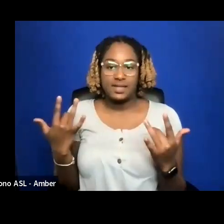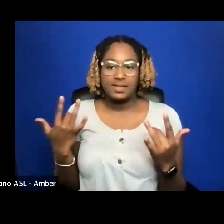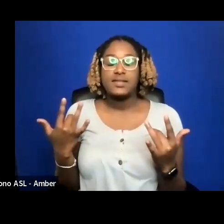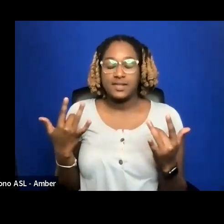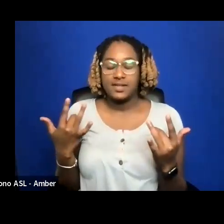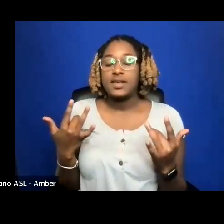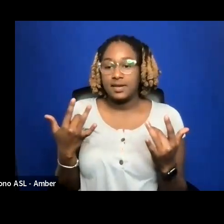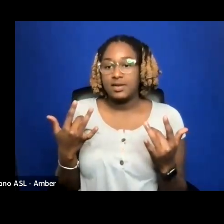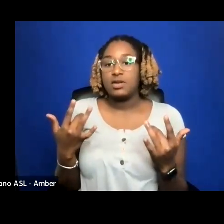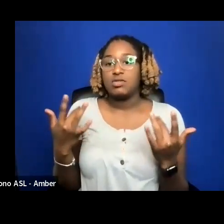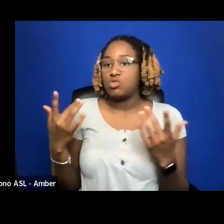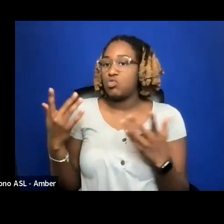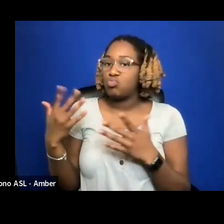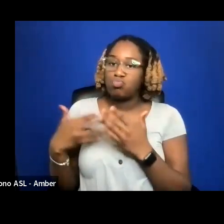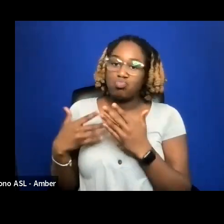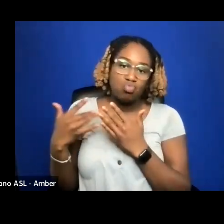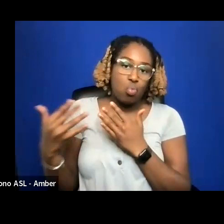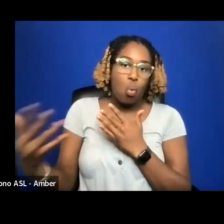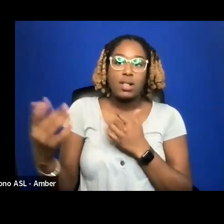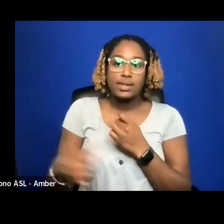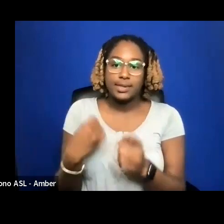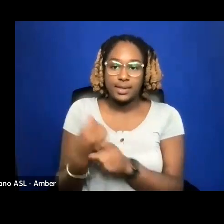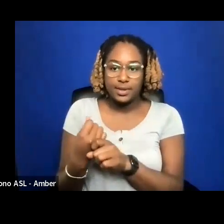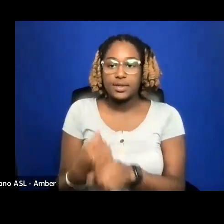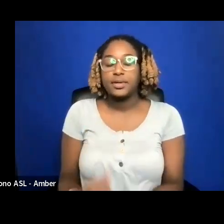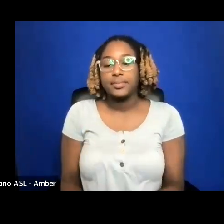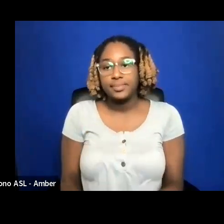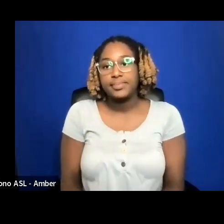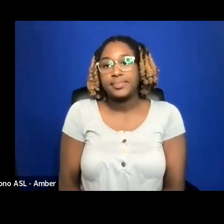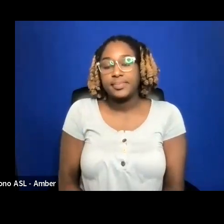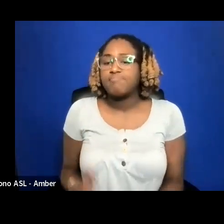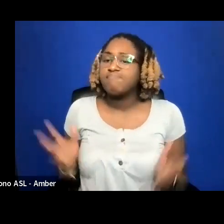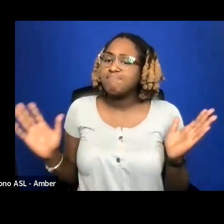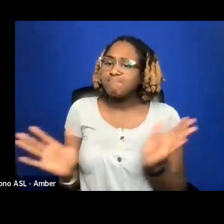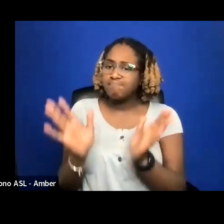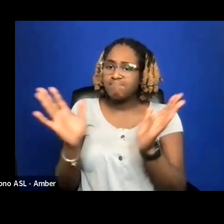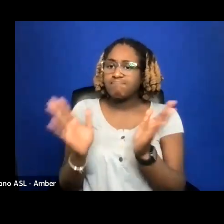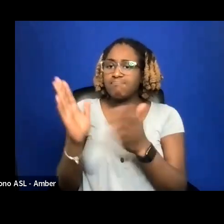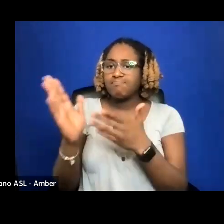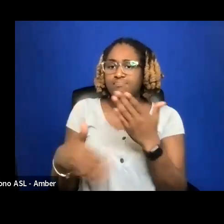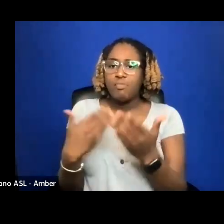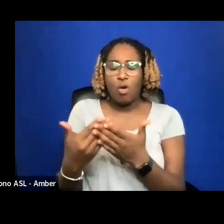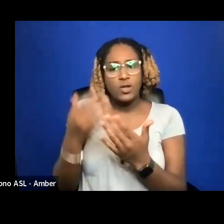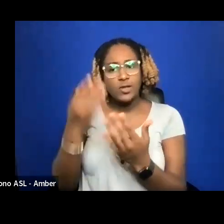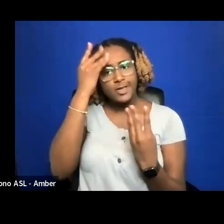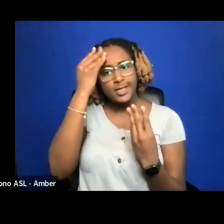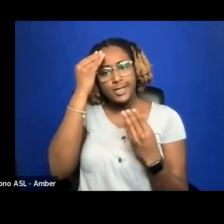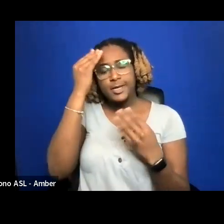WHILE I ENCOURAGE EVERYONE TO THINK GLOBALLY, YOU SHOULD BE AWARE THAT YOUR AUDIENCE IS NOT EVERYONE